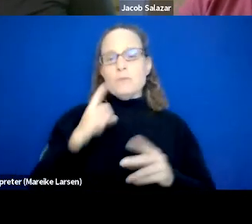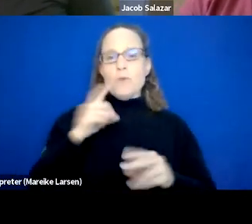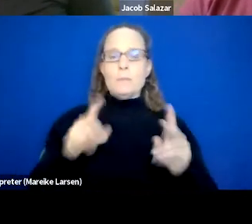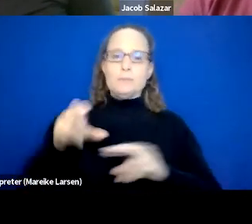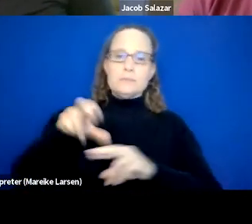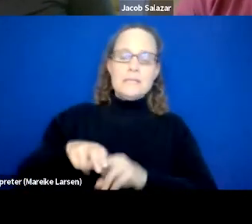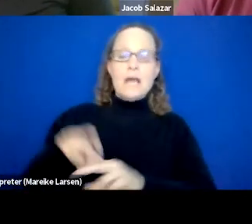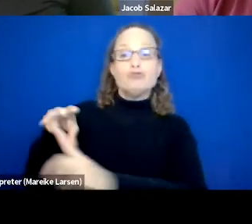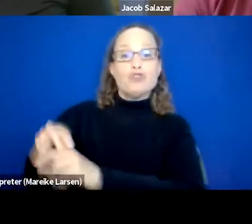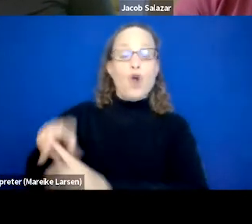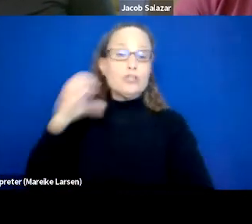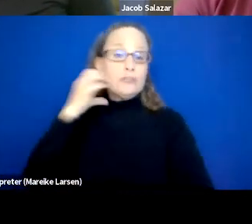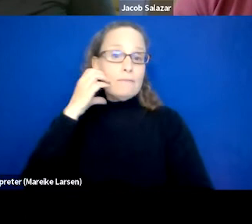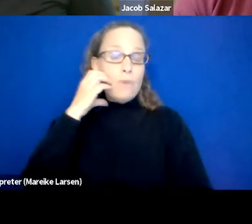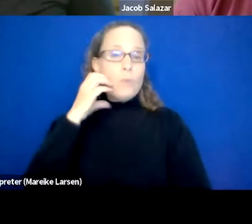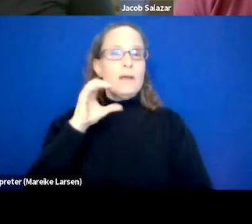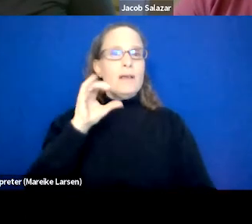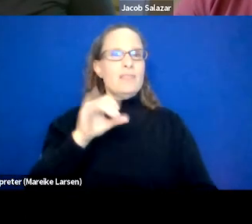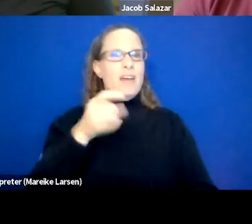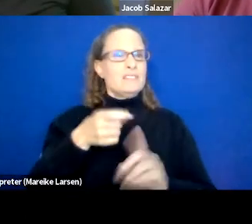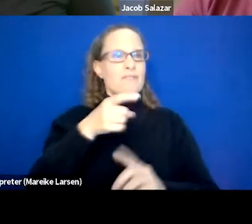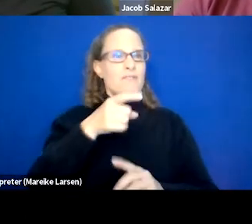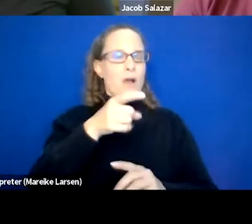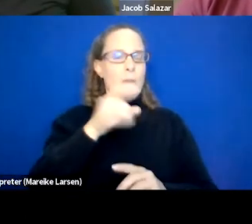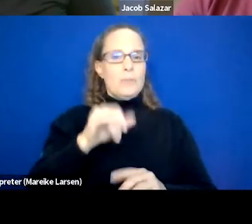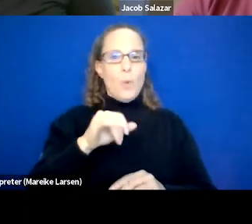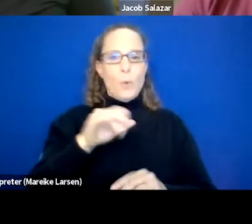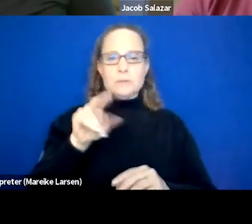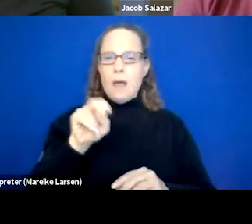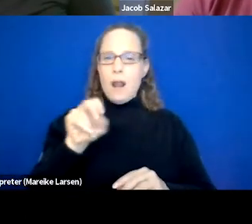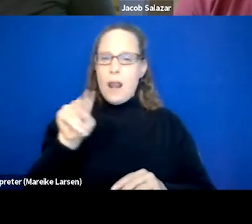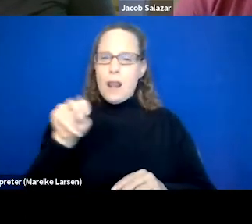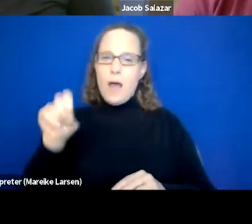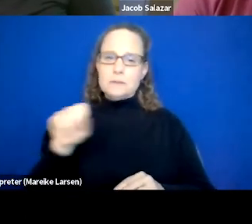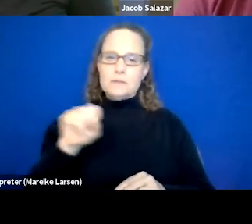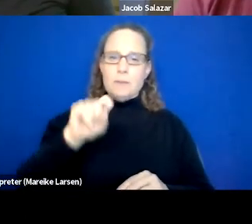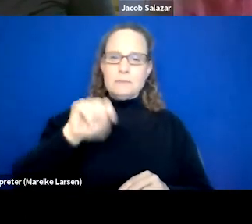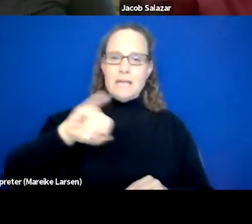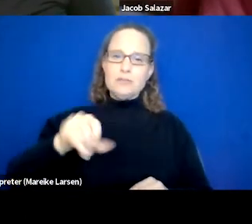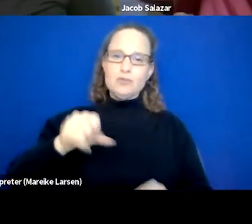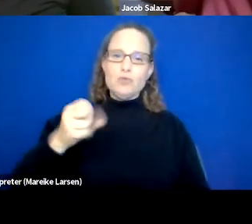and that all is rooted from the early work of the Sisters of St. Joseph of Carondelet.